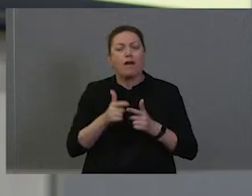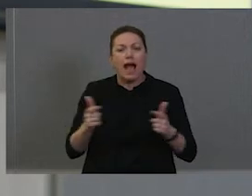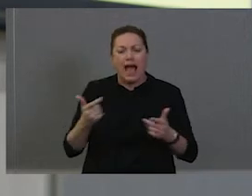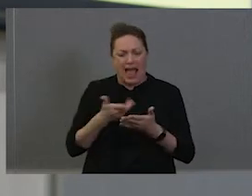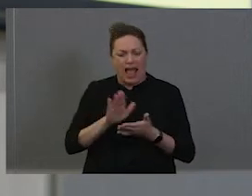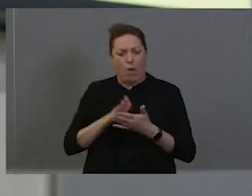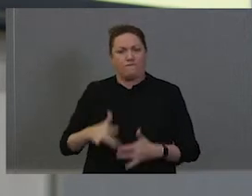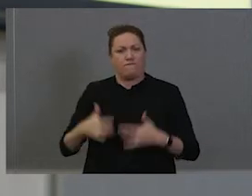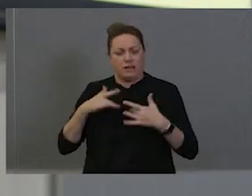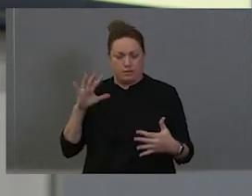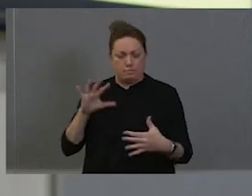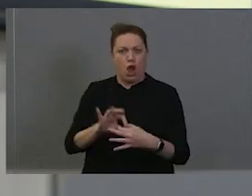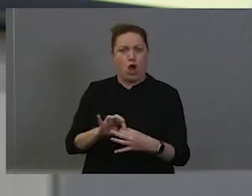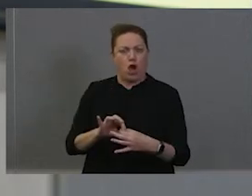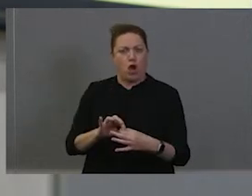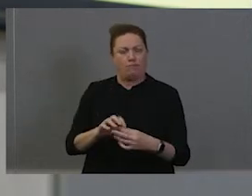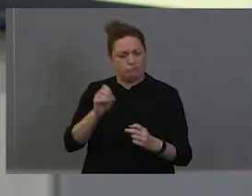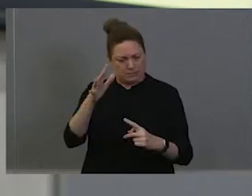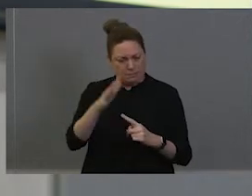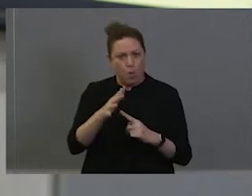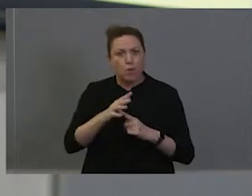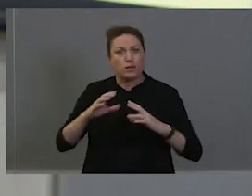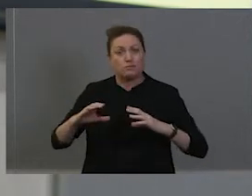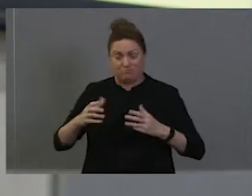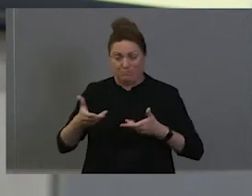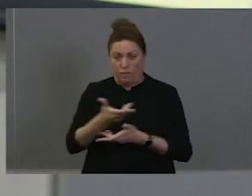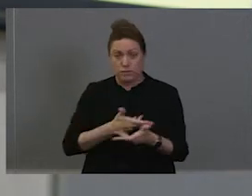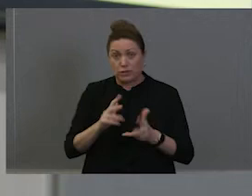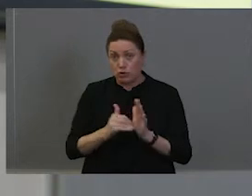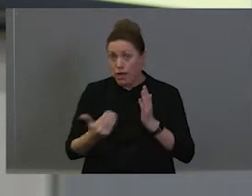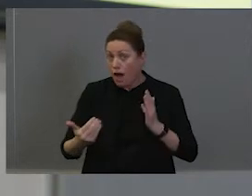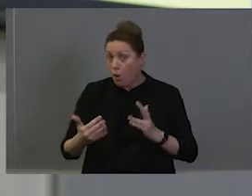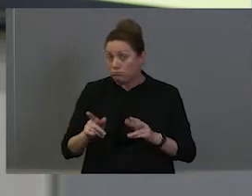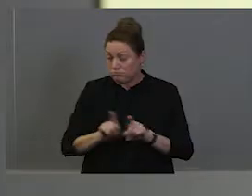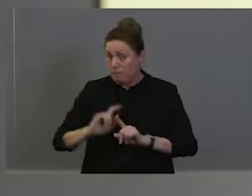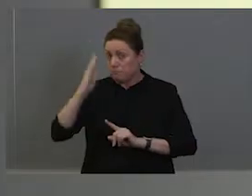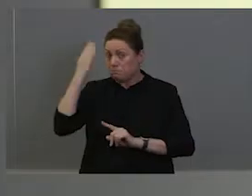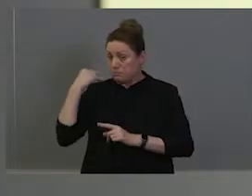vital conversations now as they were then but how this started was, of